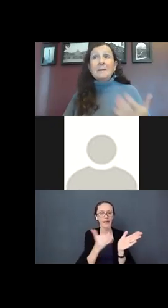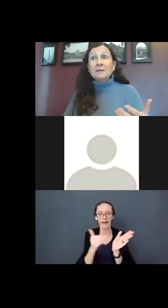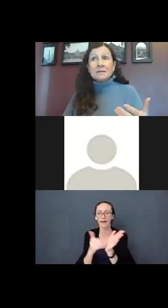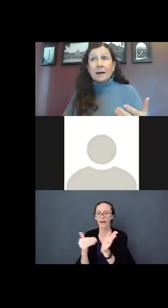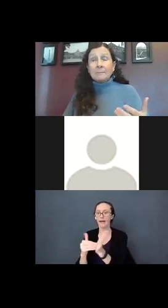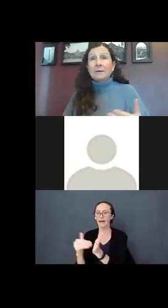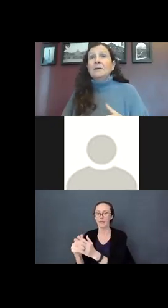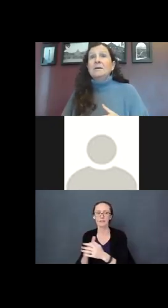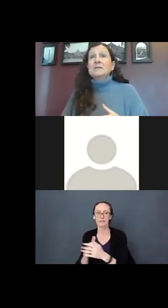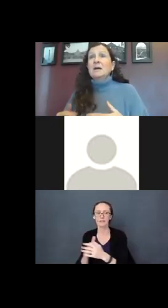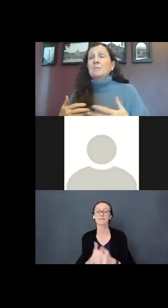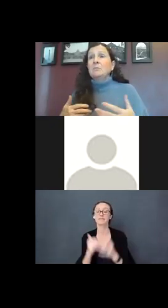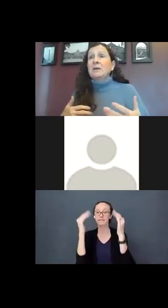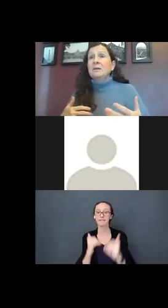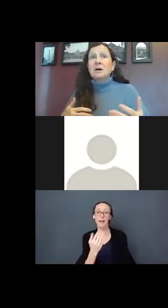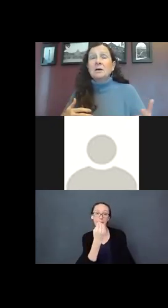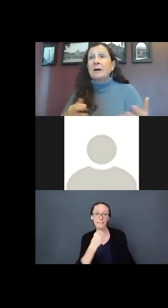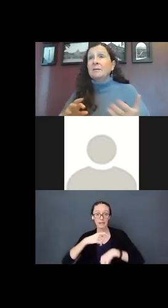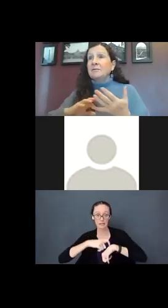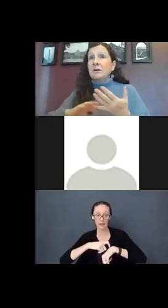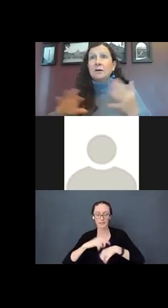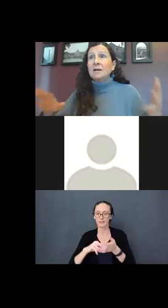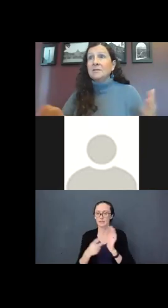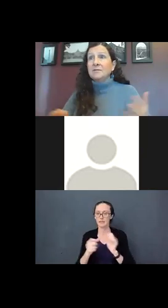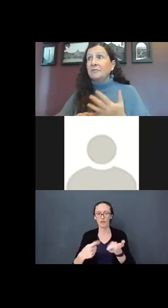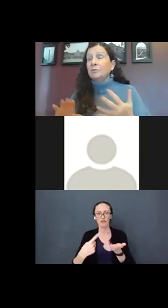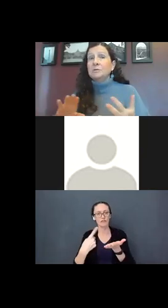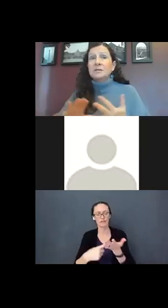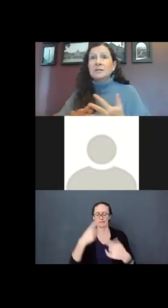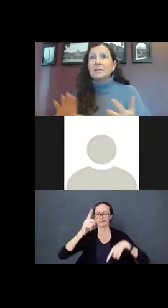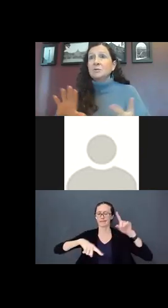Mealtime is when we can talk about all kinds of foods and textures.